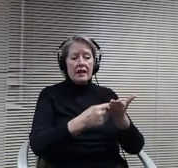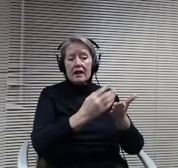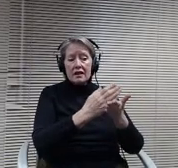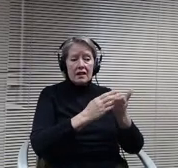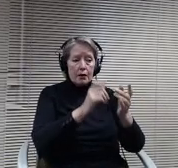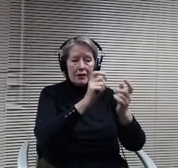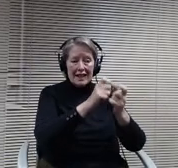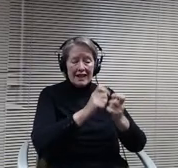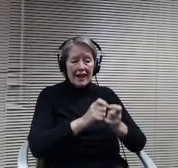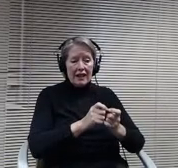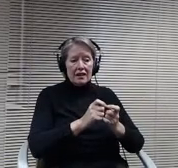purchase this property?